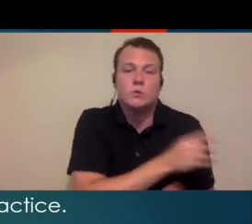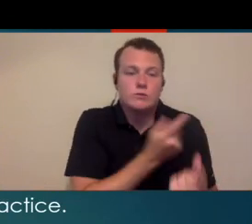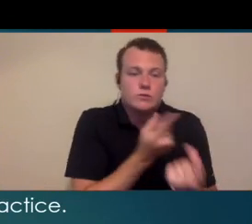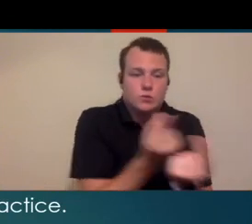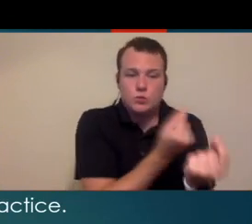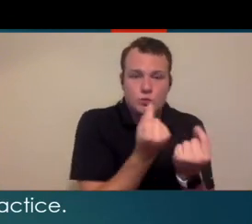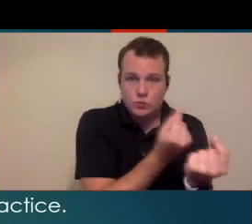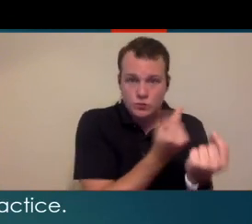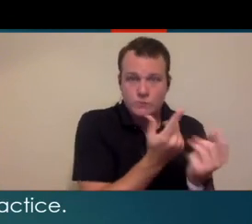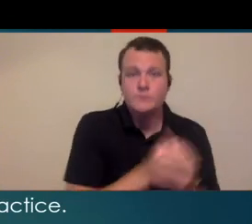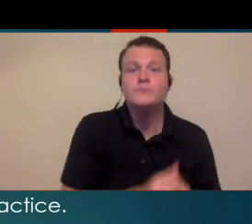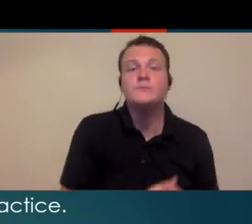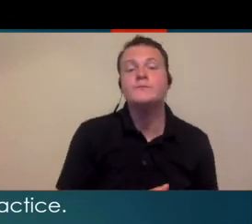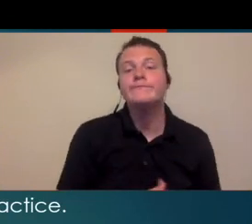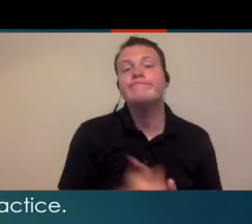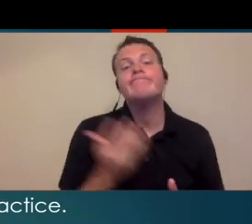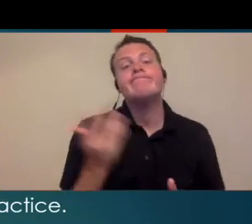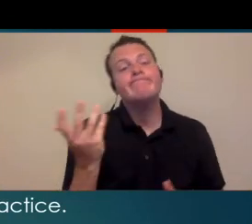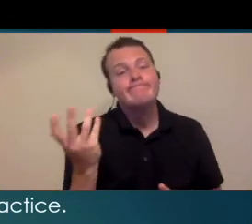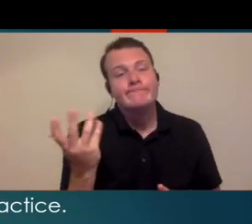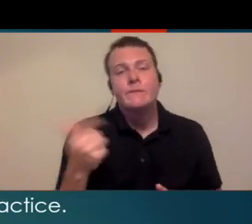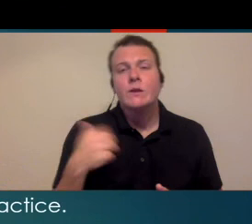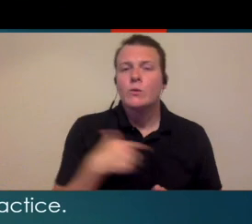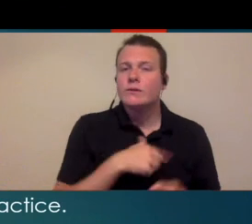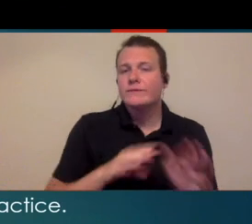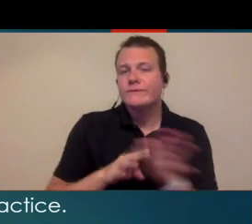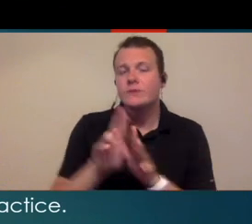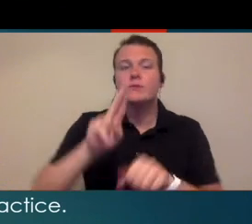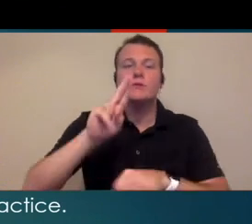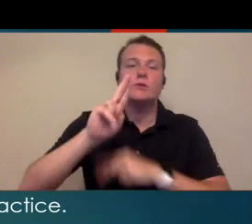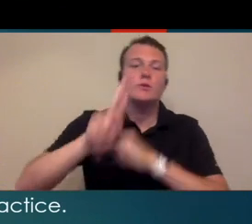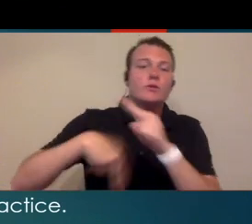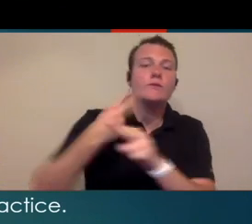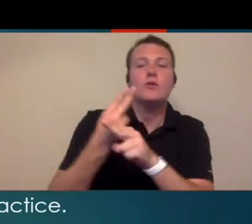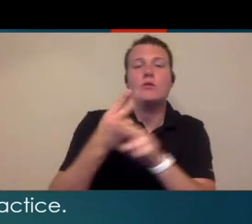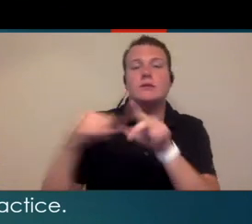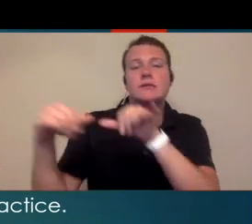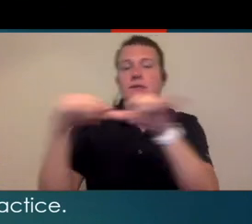clinical services and we're still developing a lot of universal standards